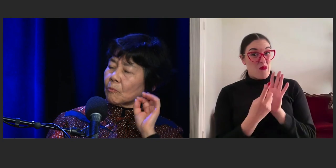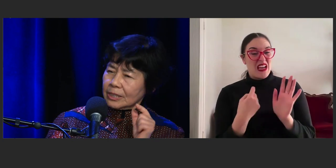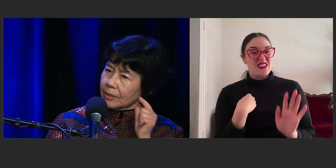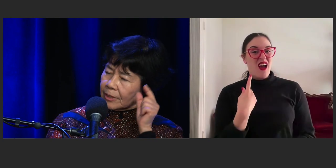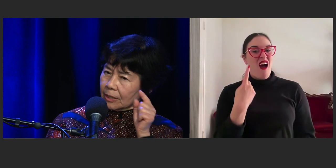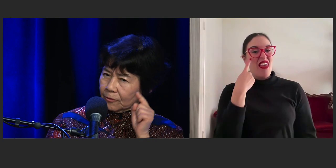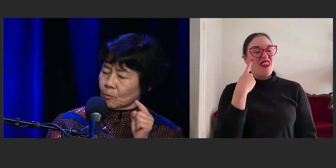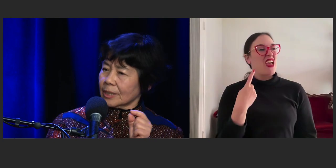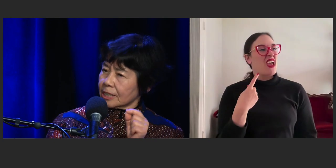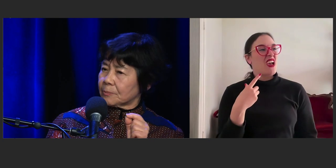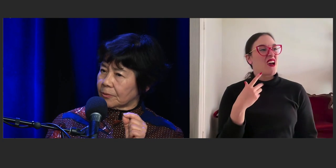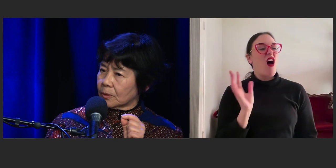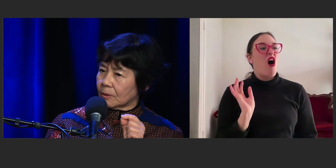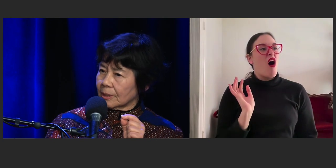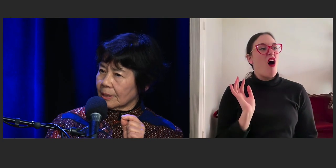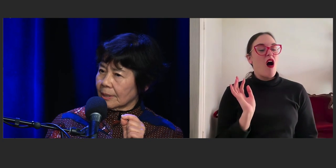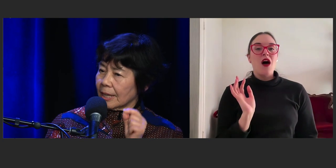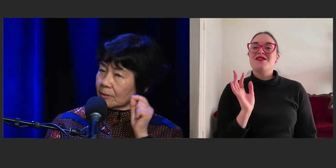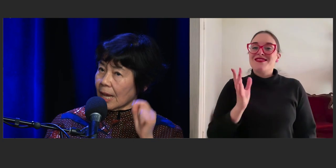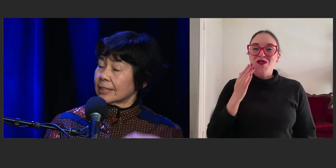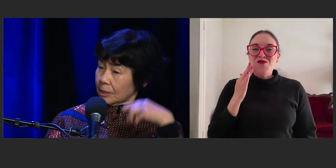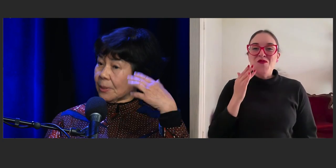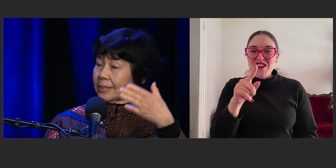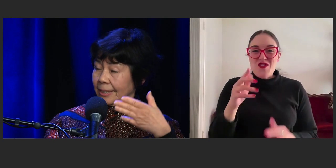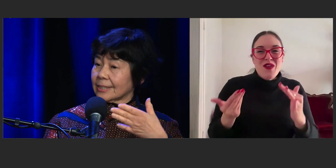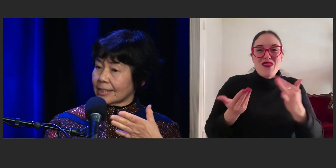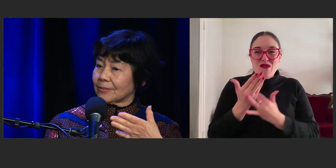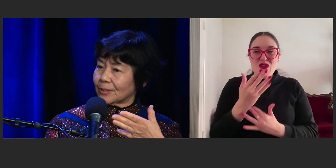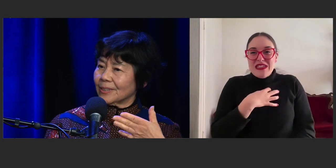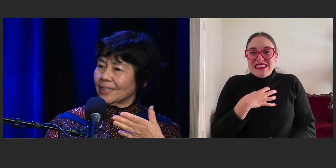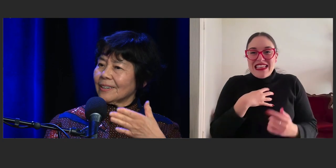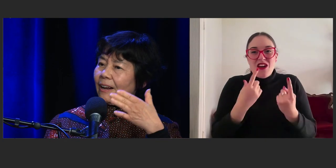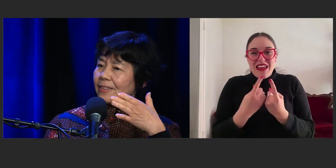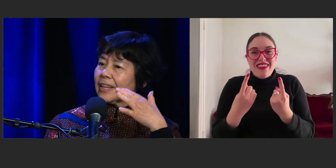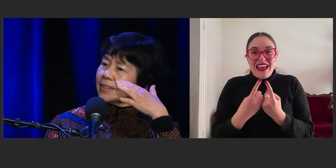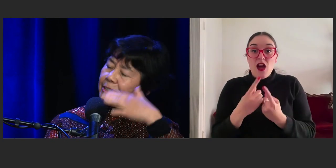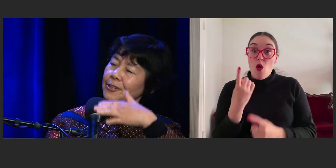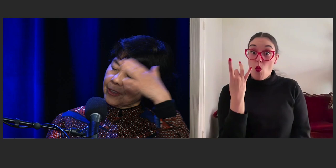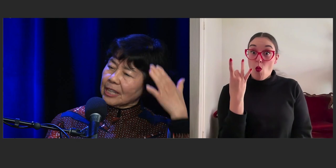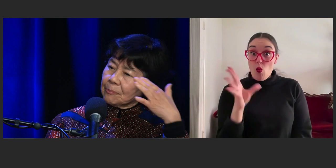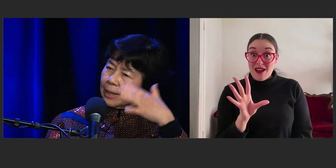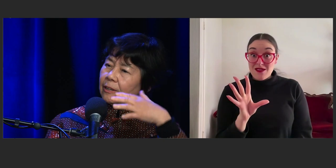once you've done it once before and it's been successful, I think then you can think back and go,